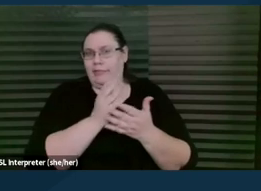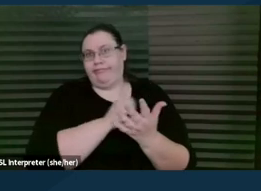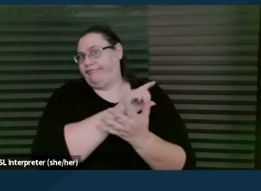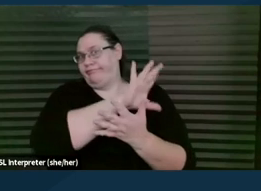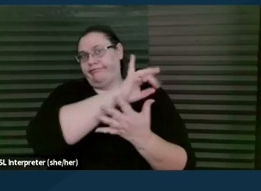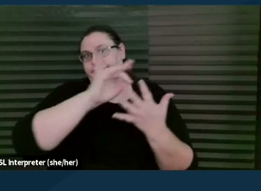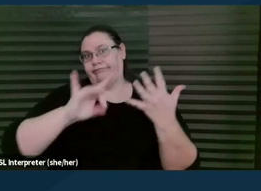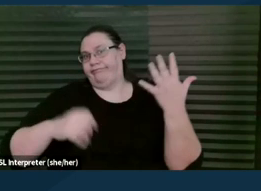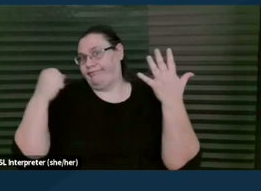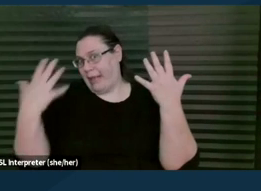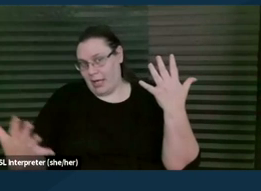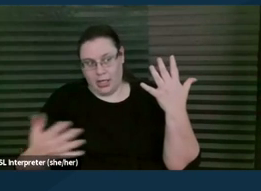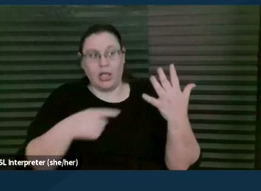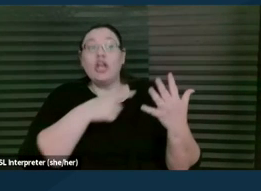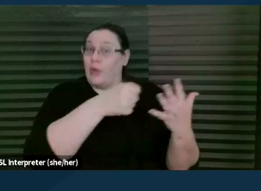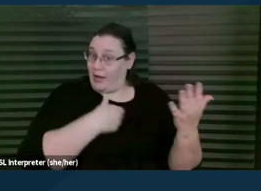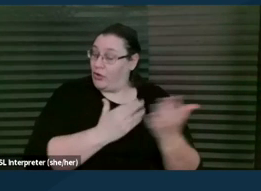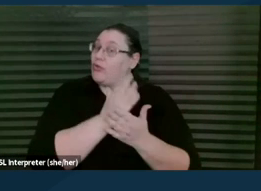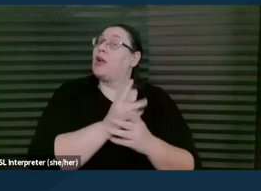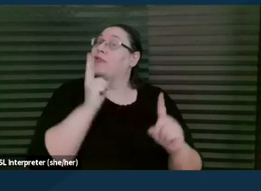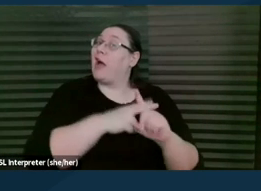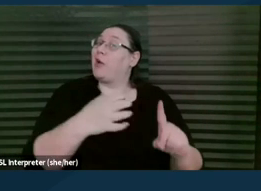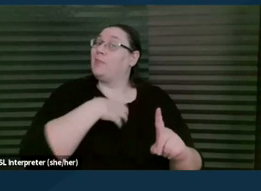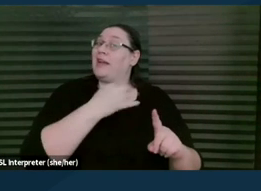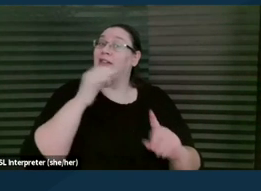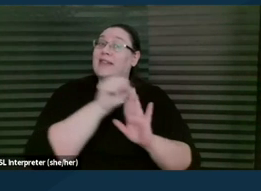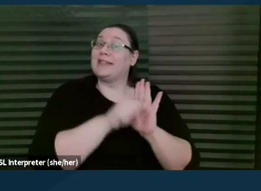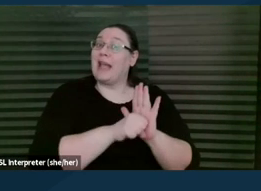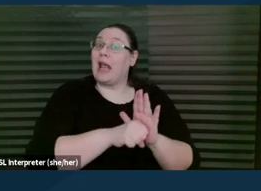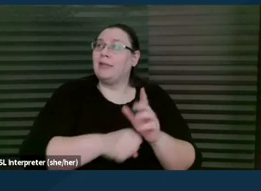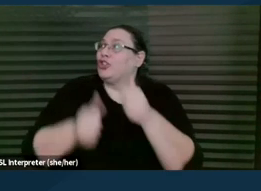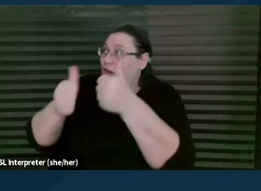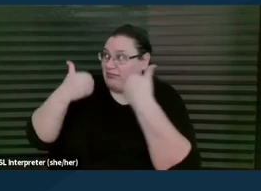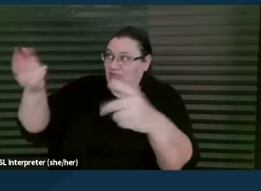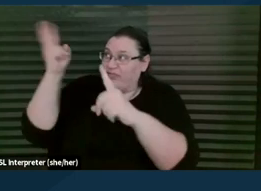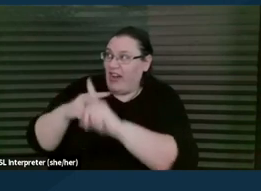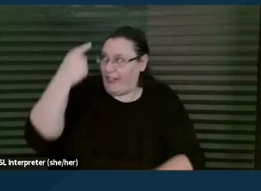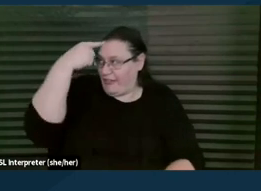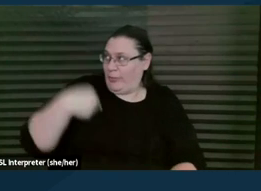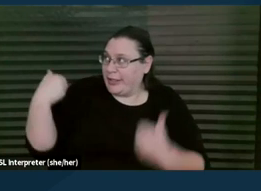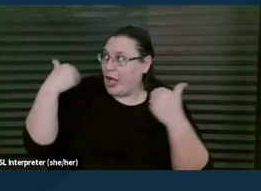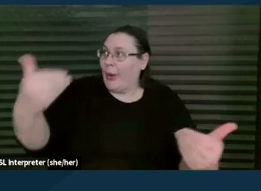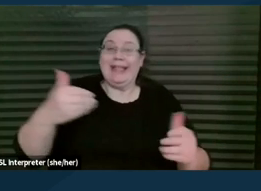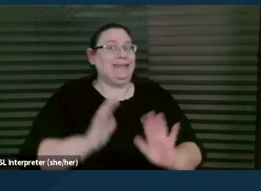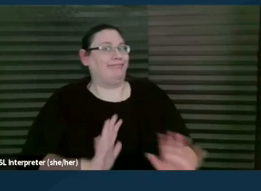but you do have the right to file a state complaint." And the family's like, "Great, I want you to file a state complaint for me." And then we say, "Well, we don't file them,